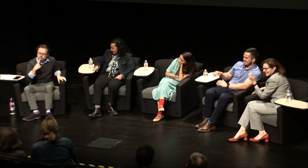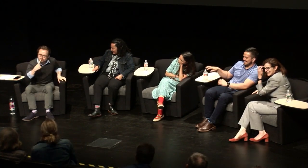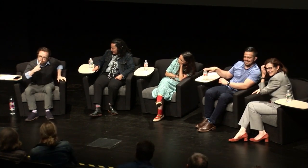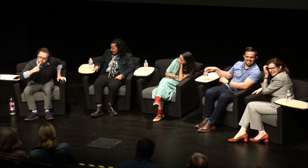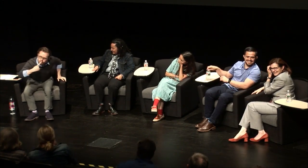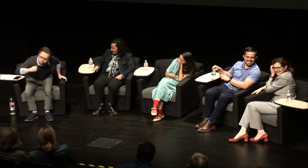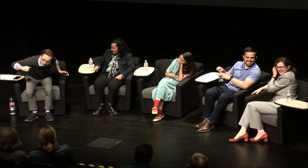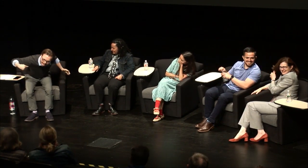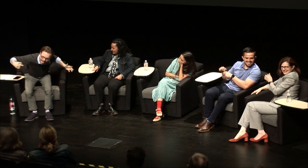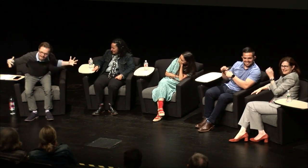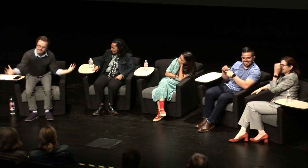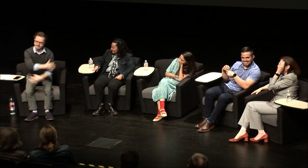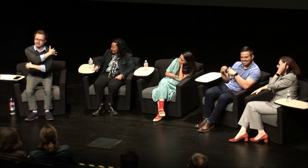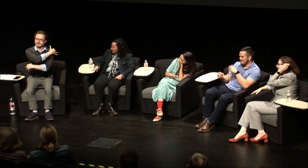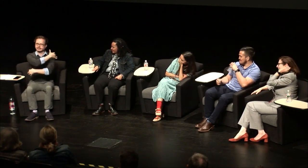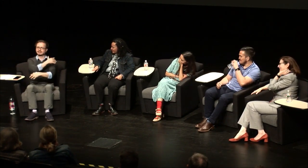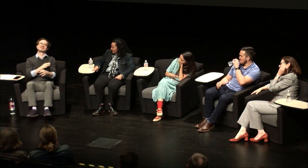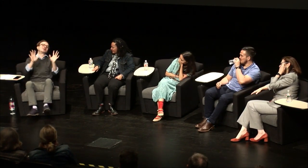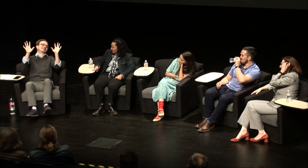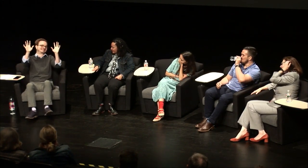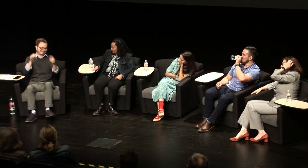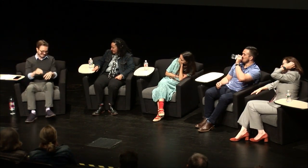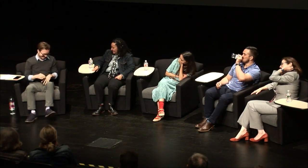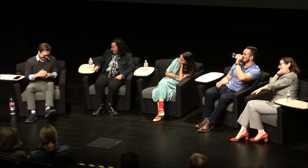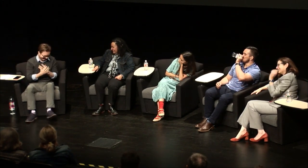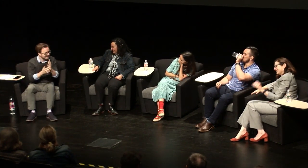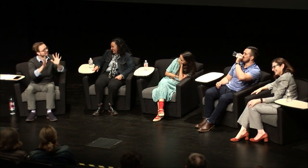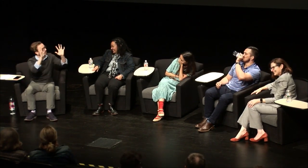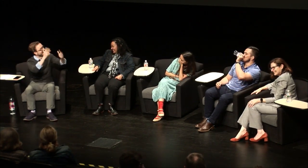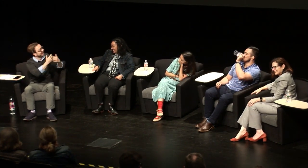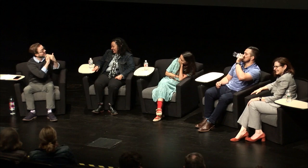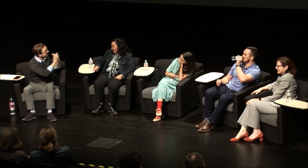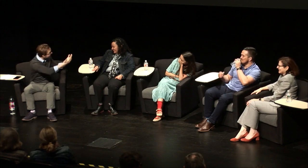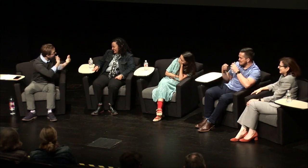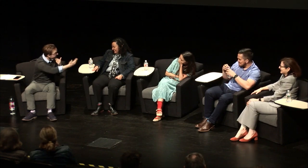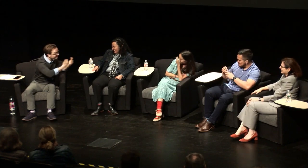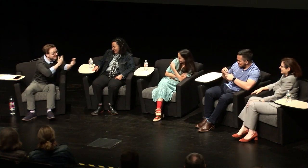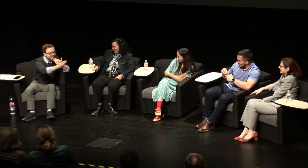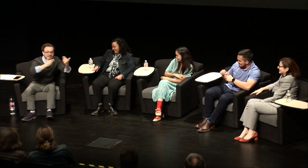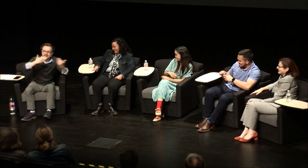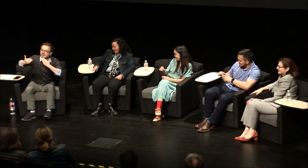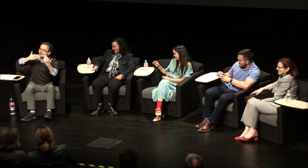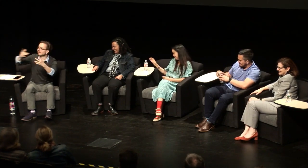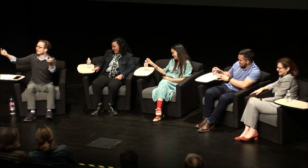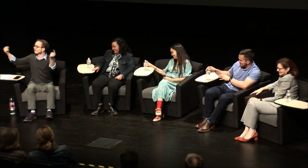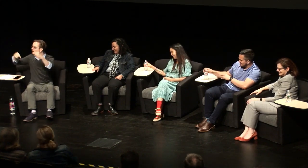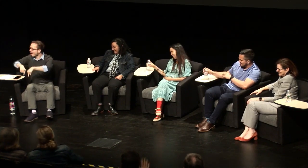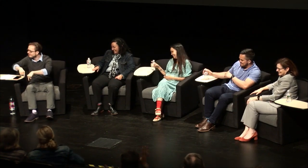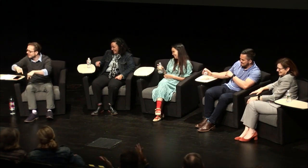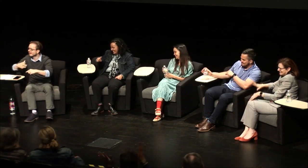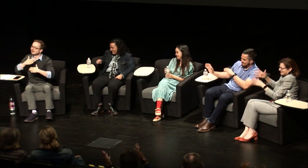said "rrrrred, bitch!" No, thank you all so much for coming. Thank you everyone for coming